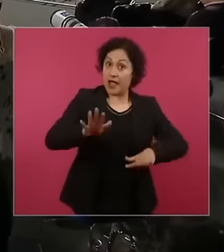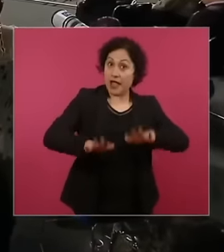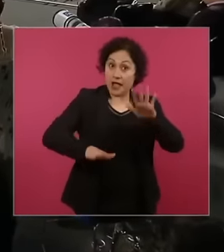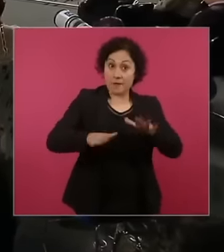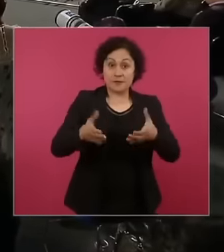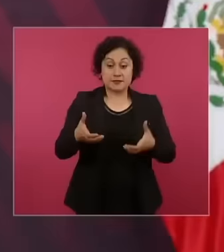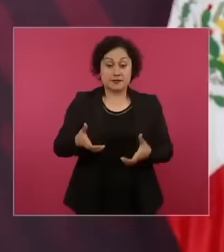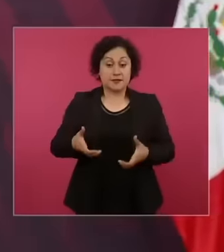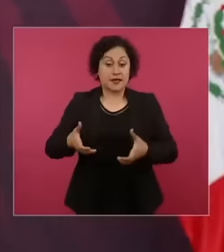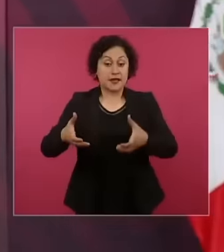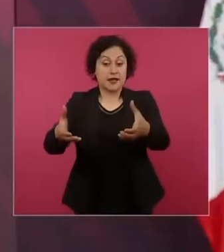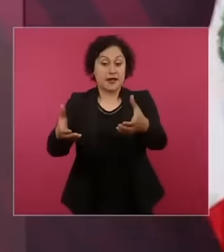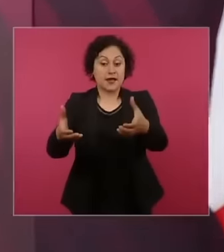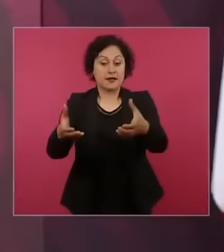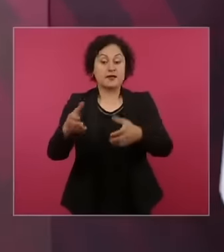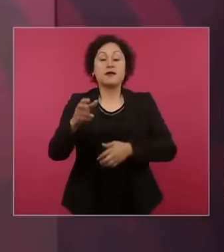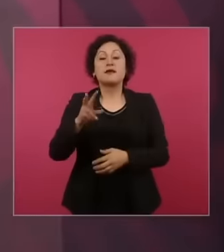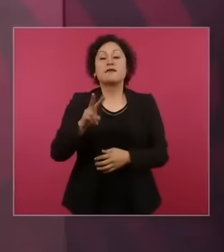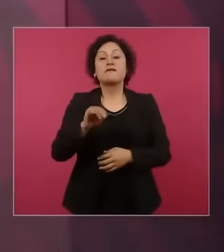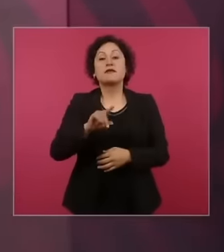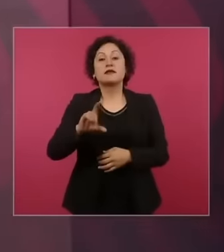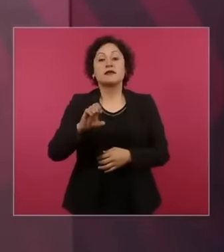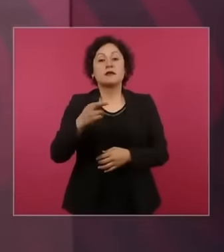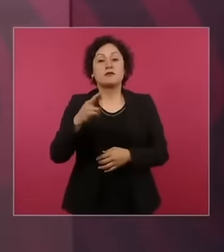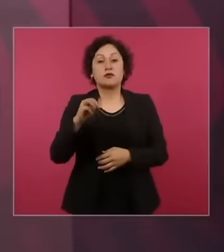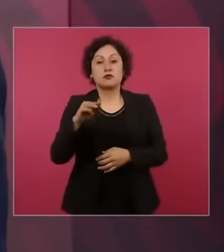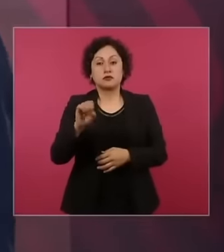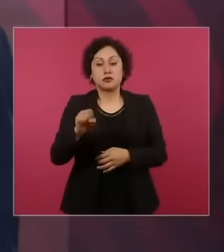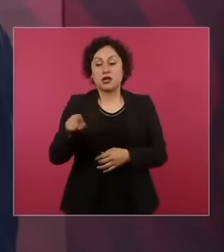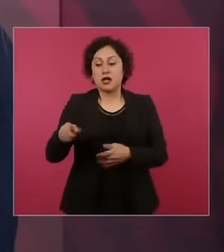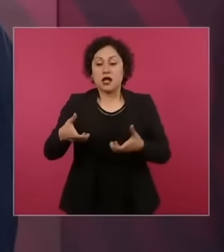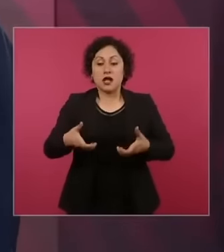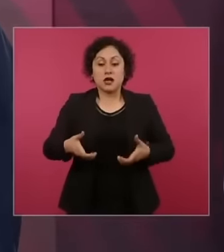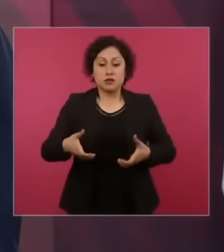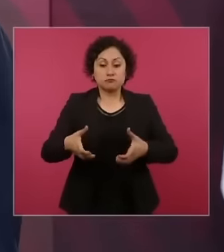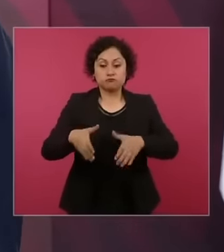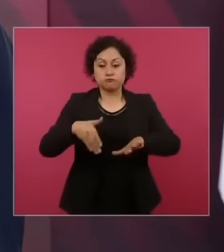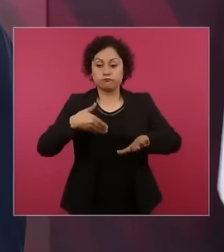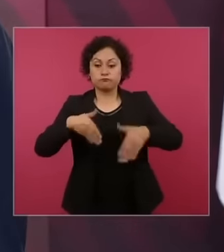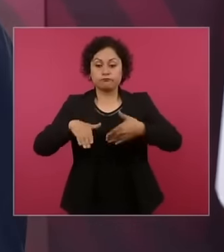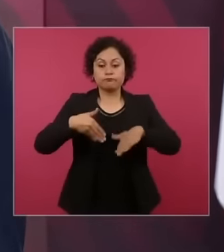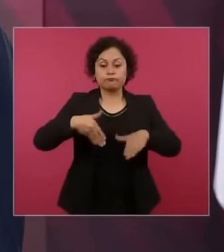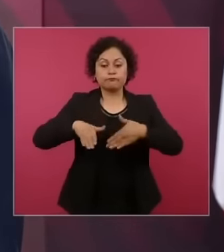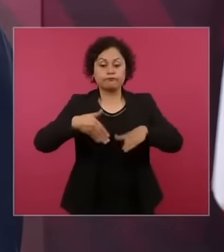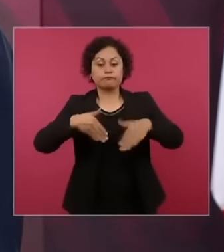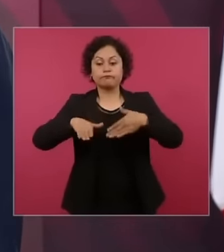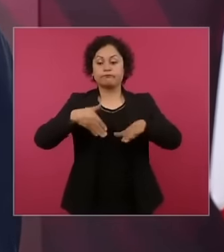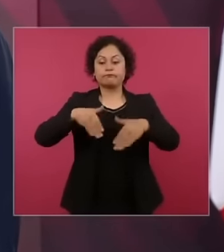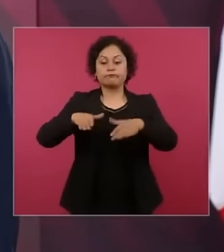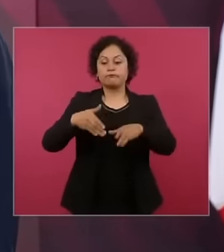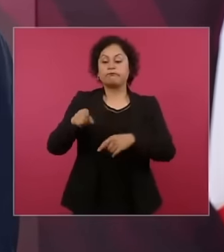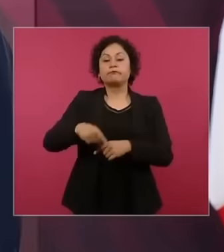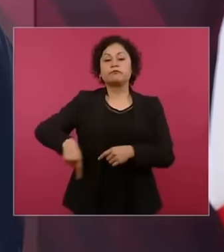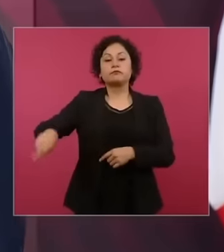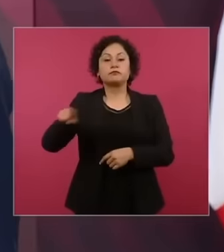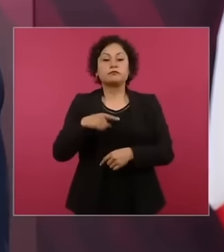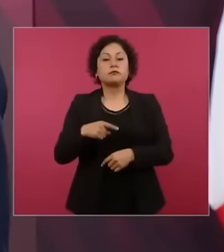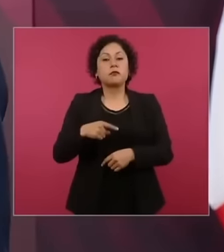sidewalk one was listening to the program because in all the